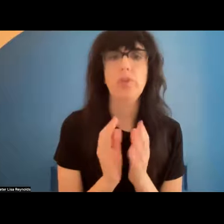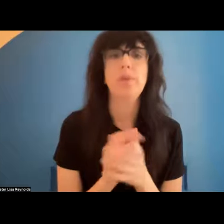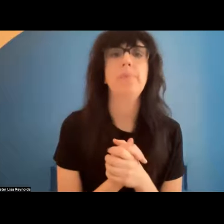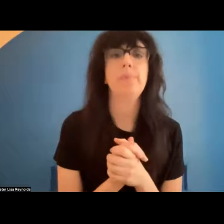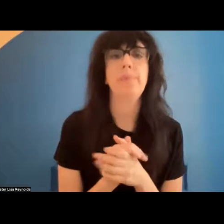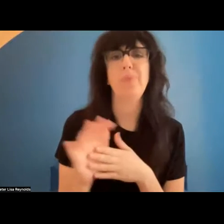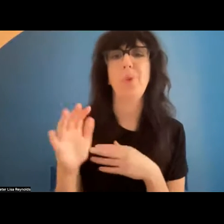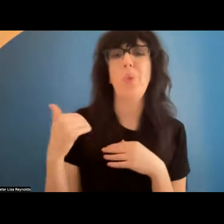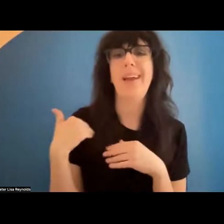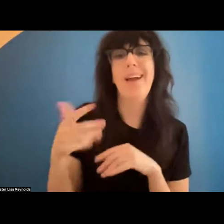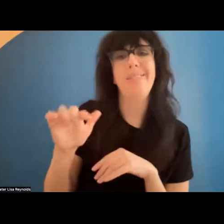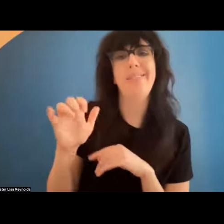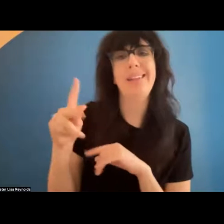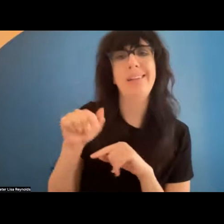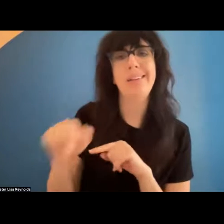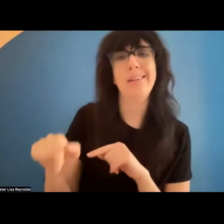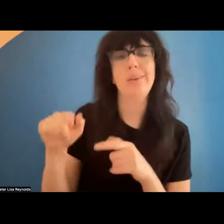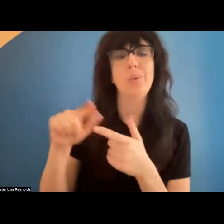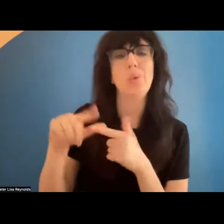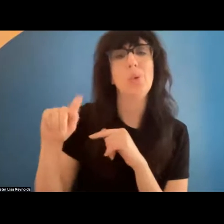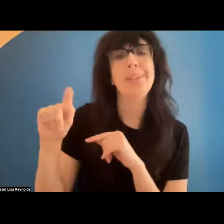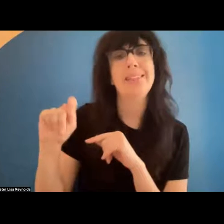be available and posted in the chat for further reference.